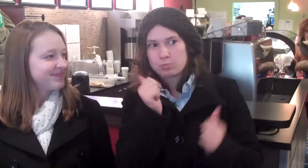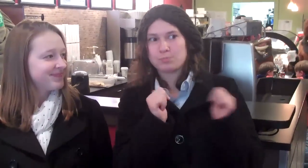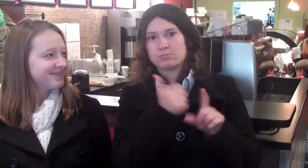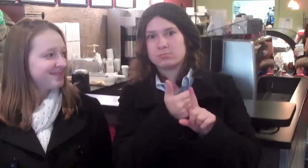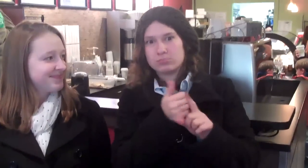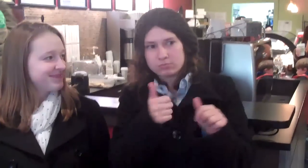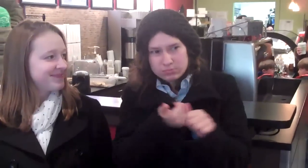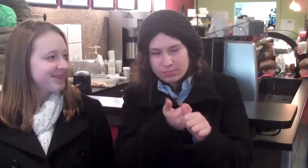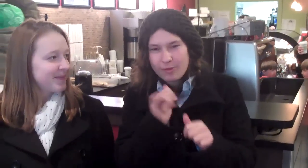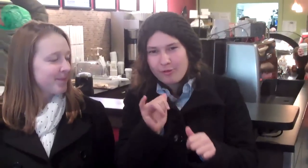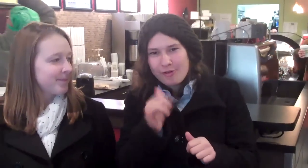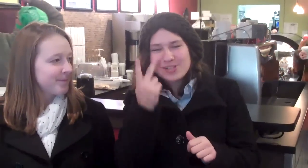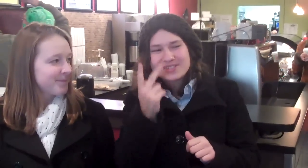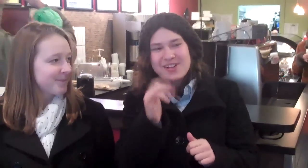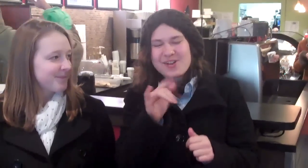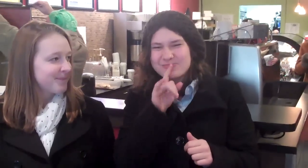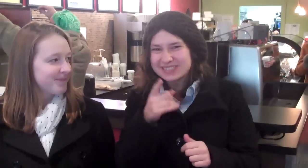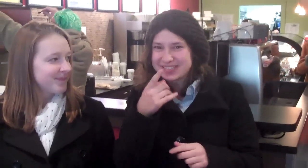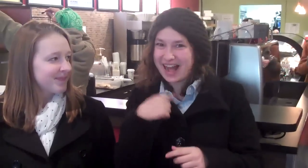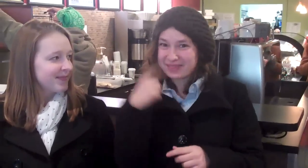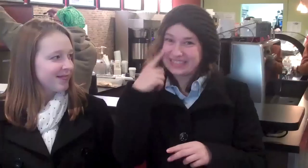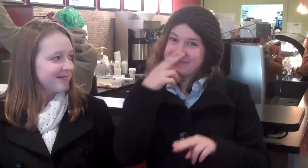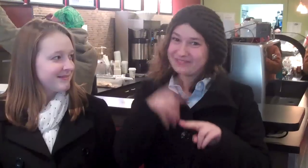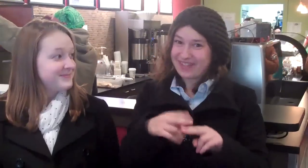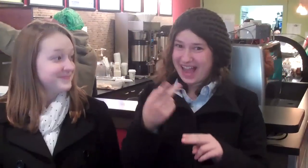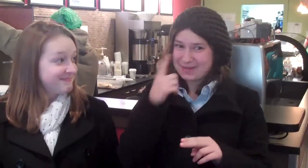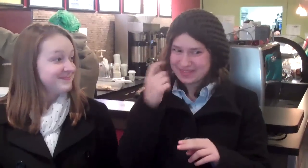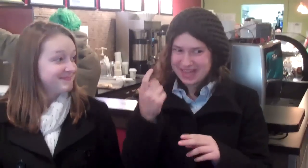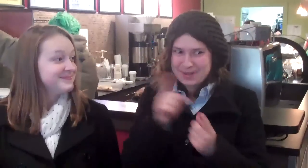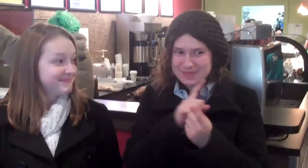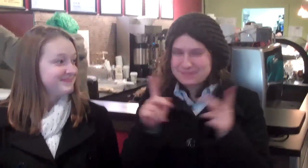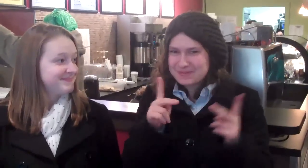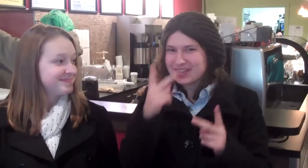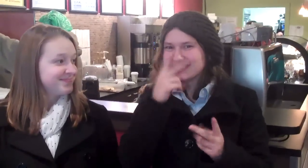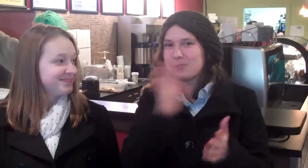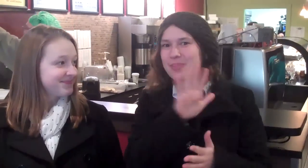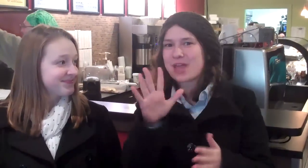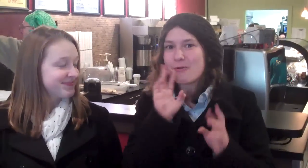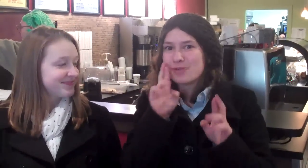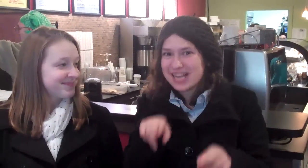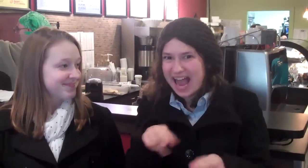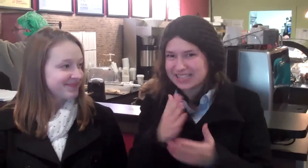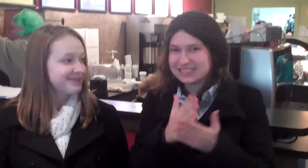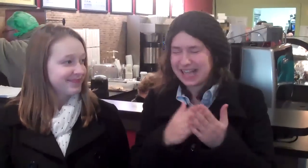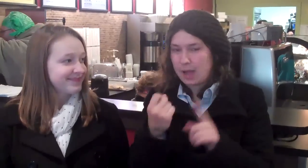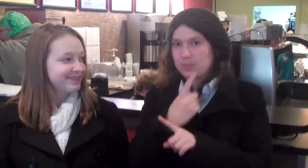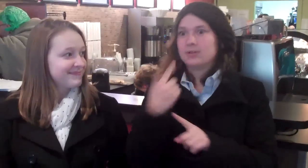situation, to see what really goes on behind the scenes at ABC News. I thought that was really fun.